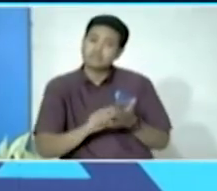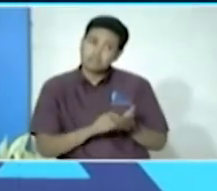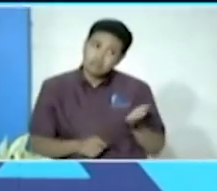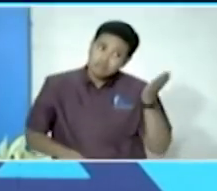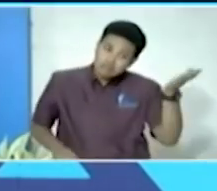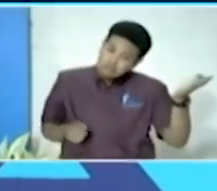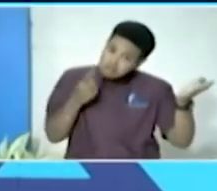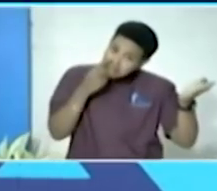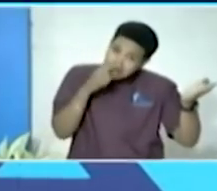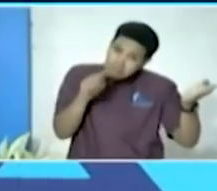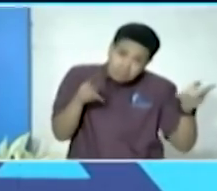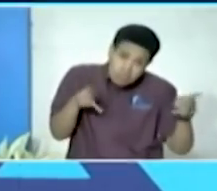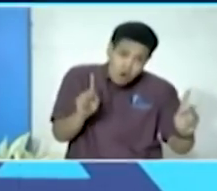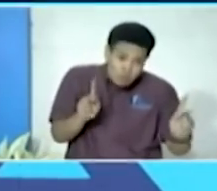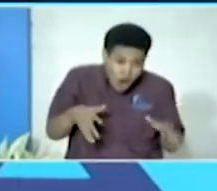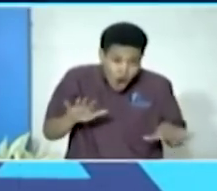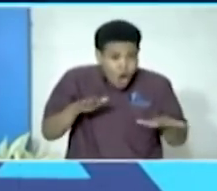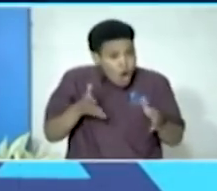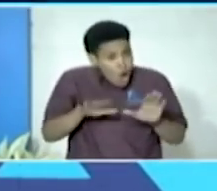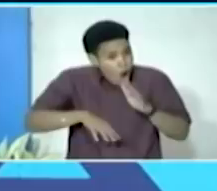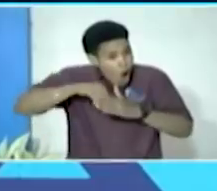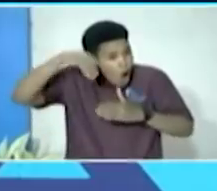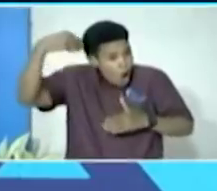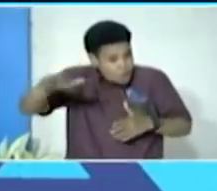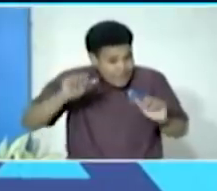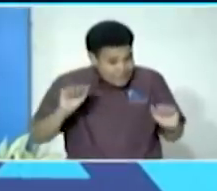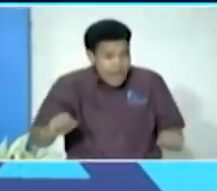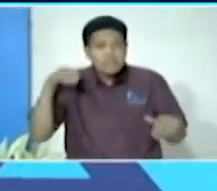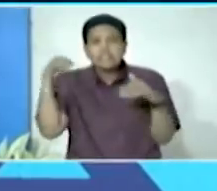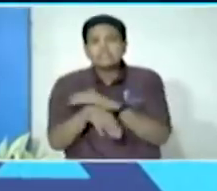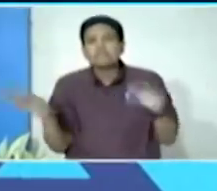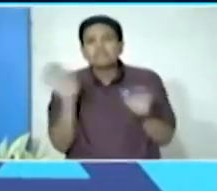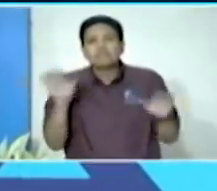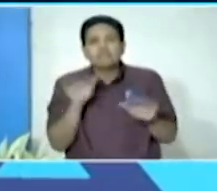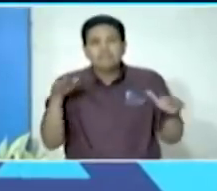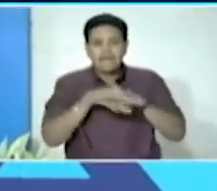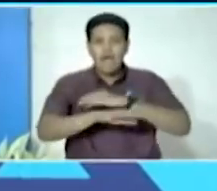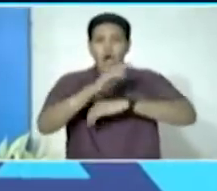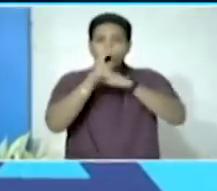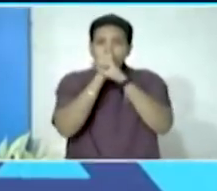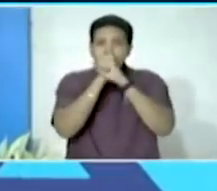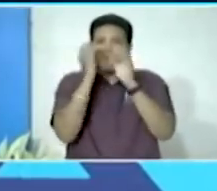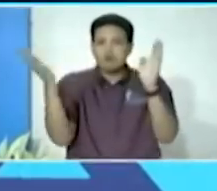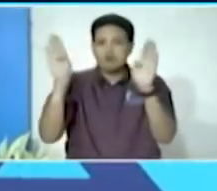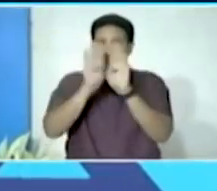to stage those events outside instead of an enclosed indoor location